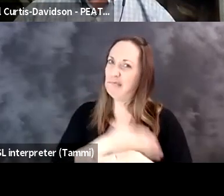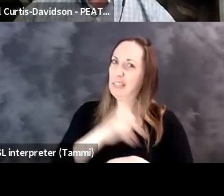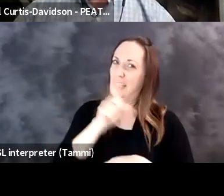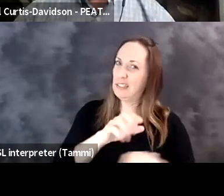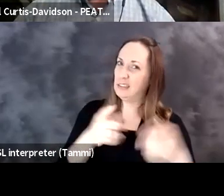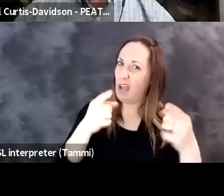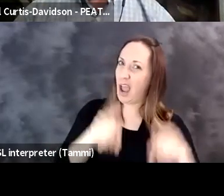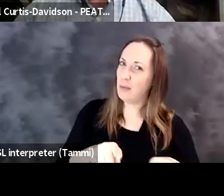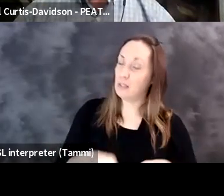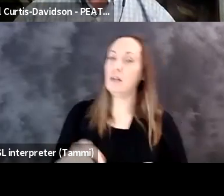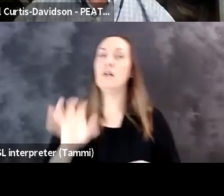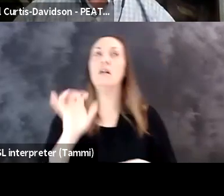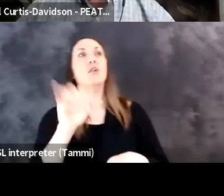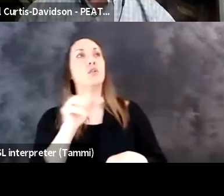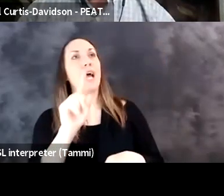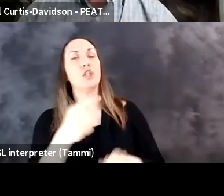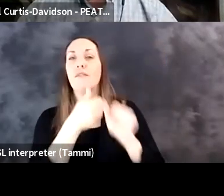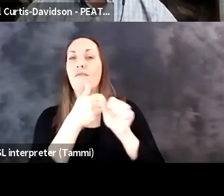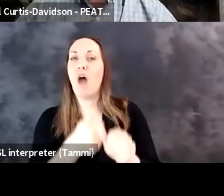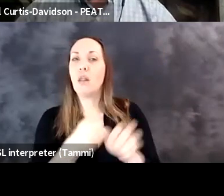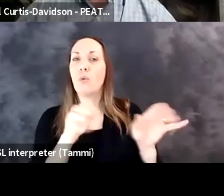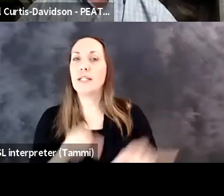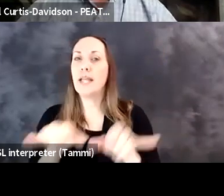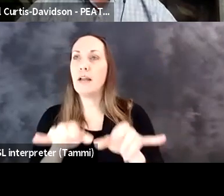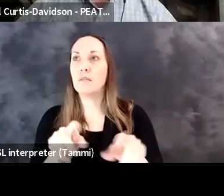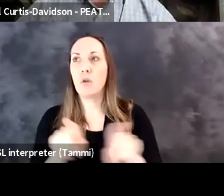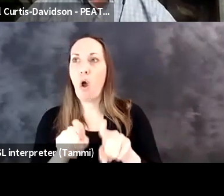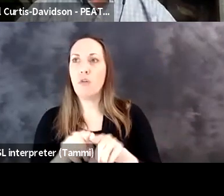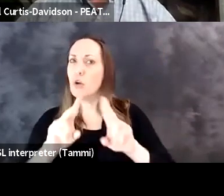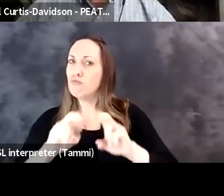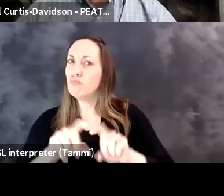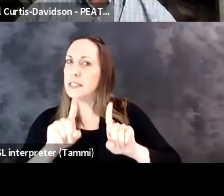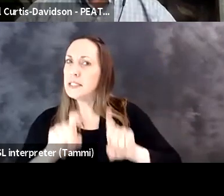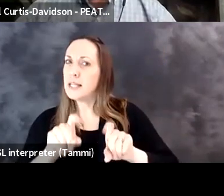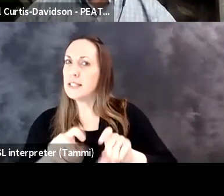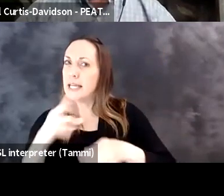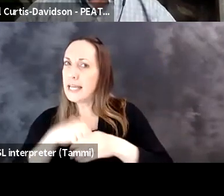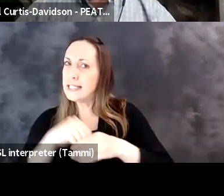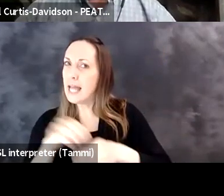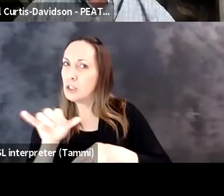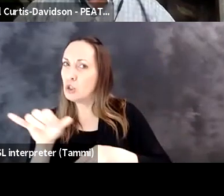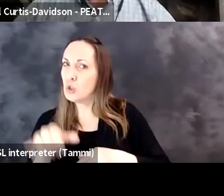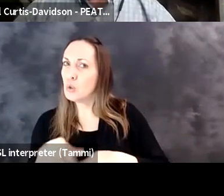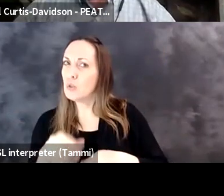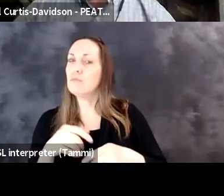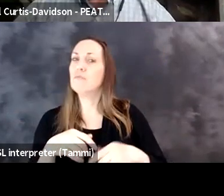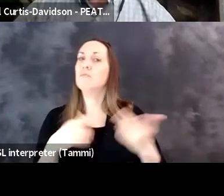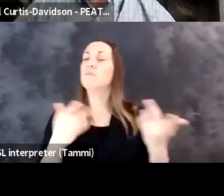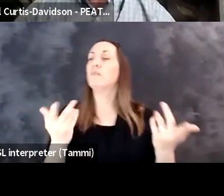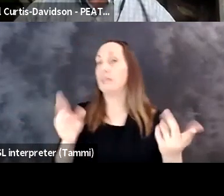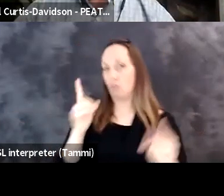still a lot of work to be done. Susan: Sos it's not just a matter of following standards, but it's also a